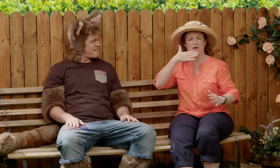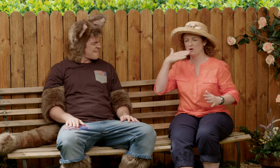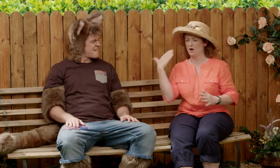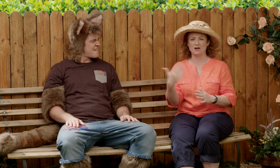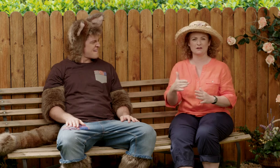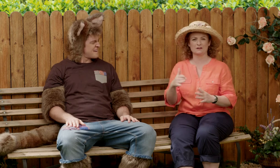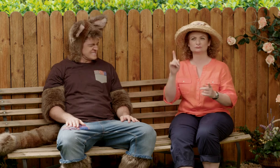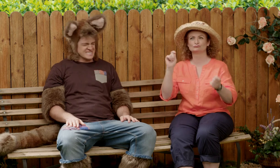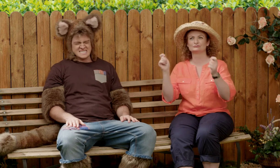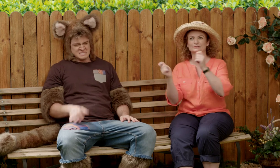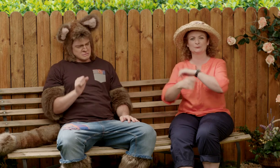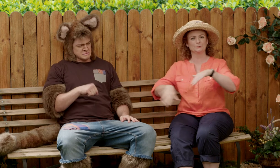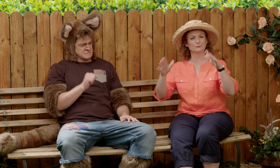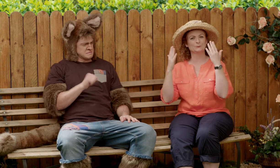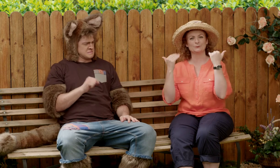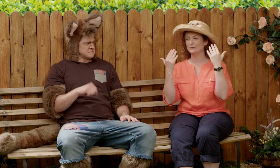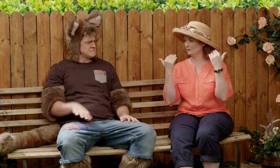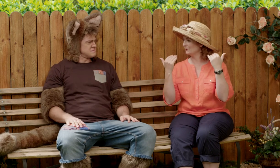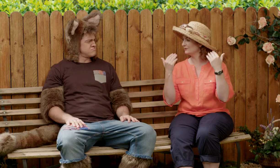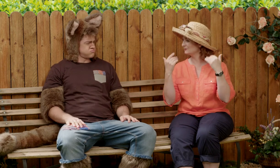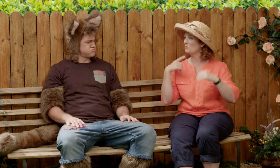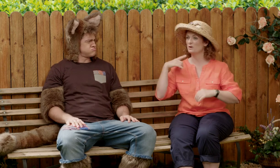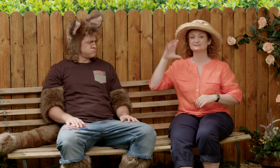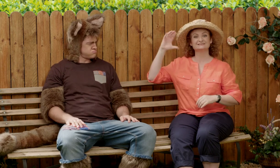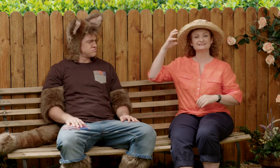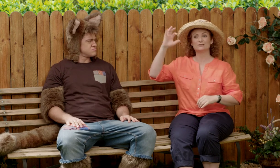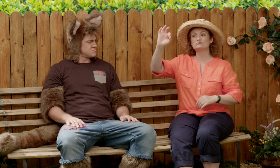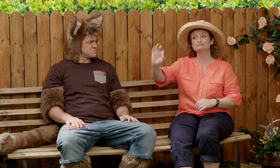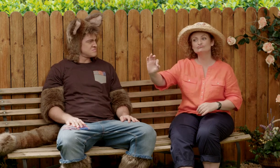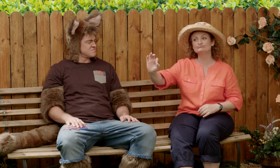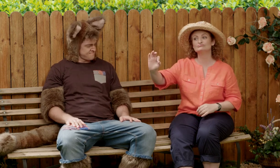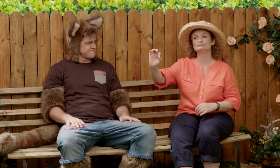It's a lot cooler now because the sun is setting.